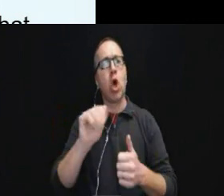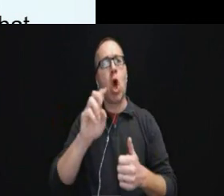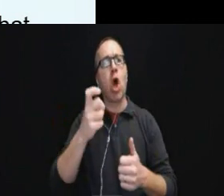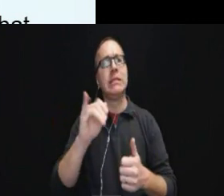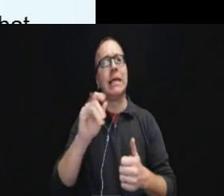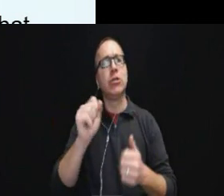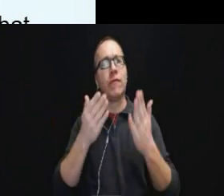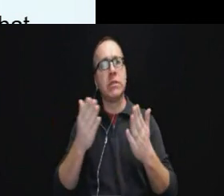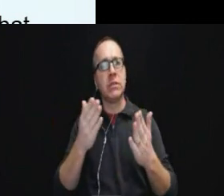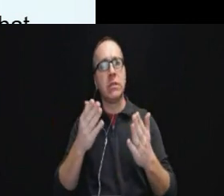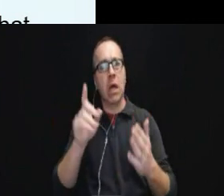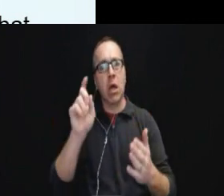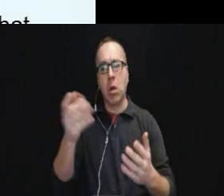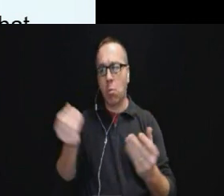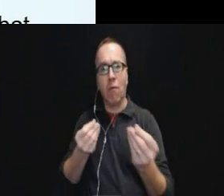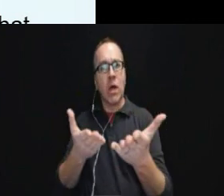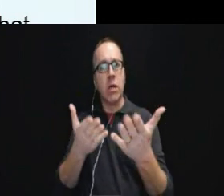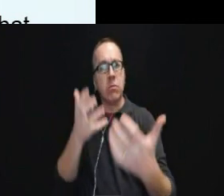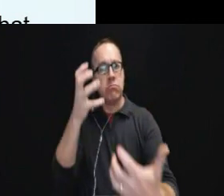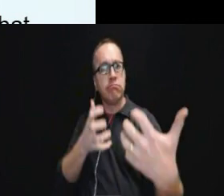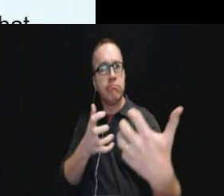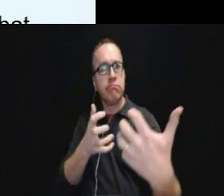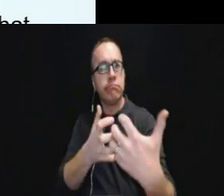we need to provide to someone who has a communication disability?